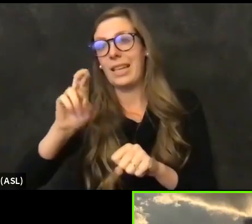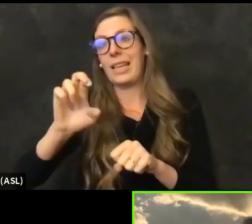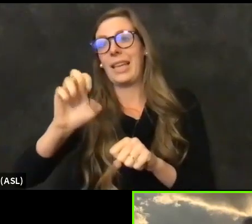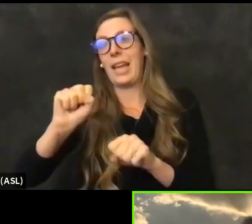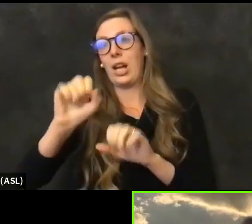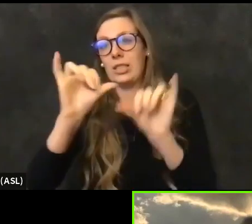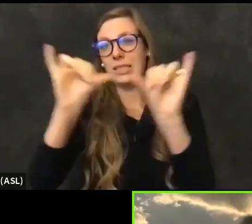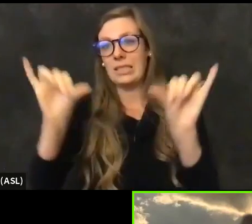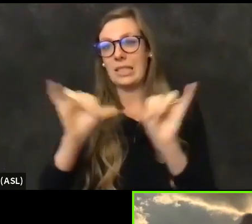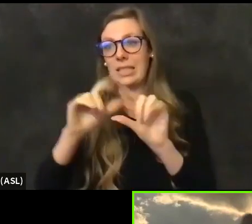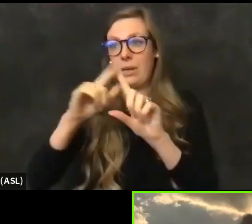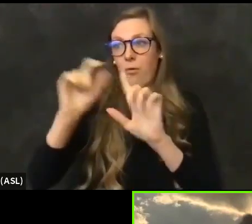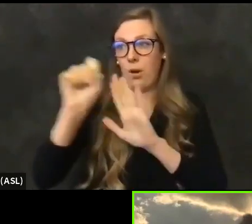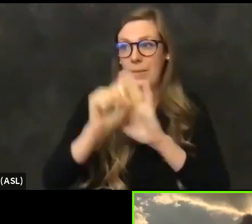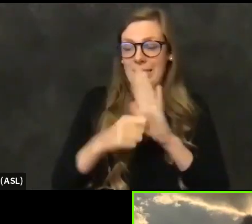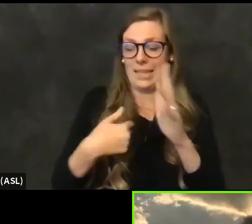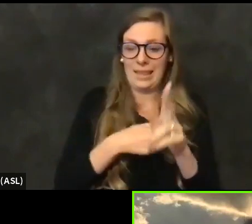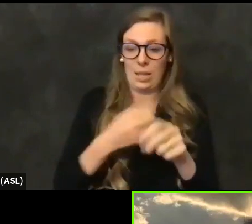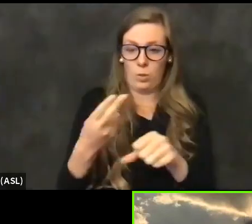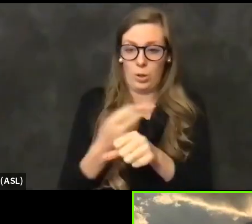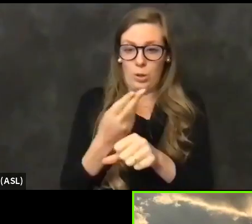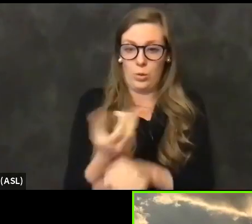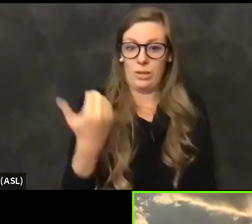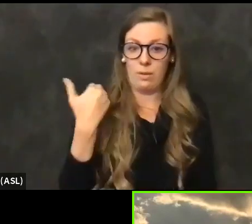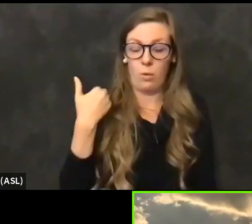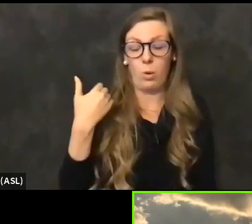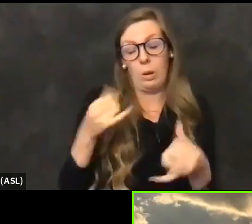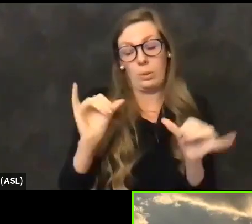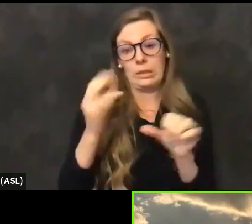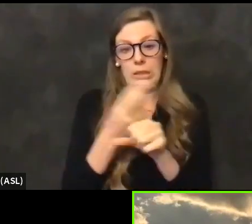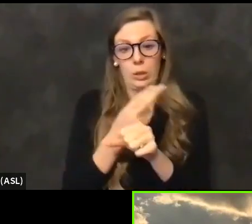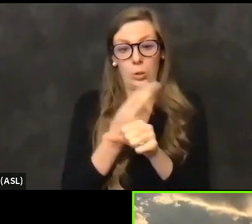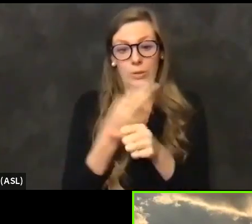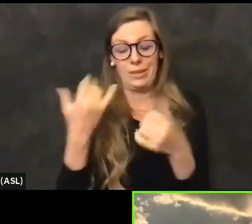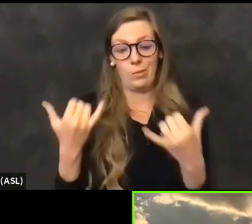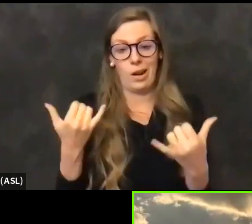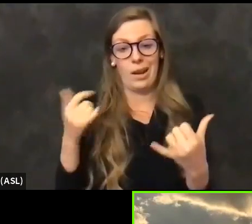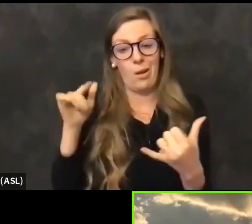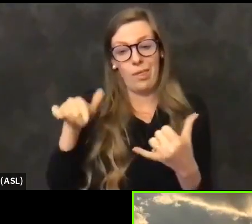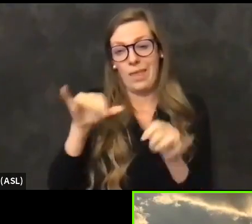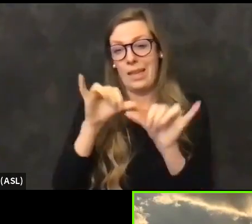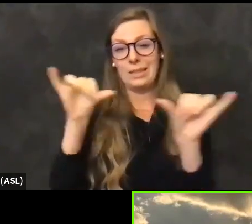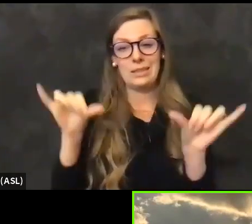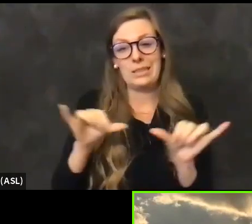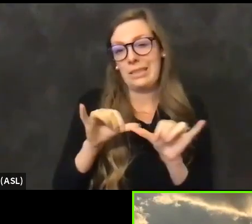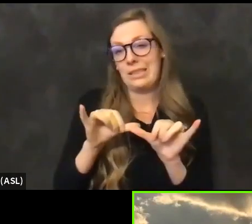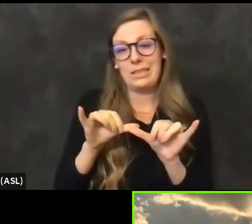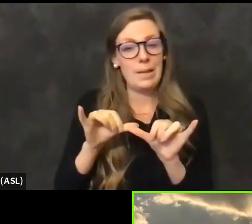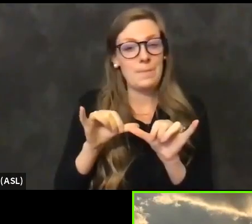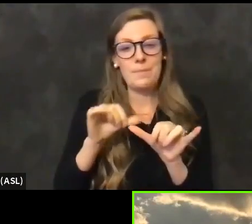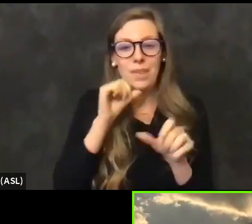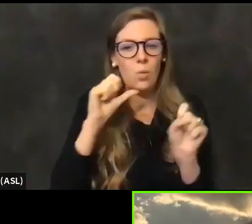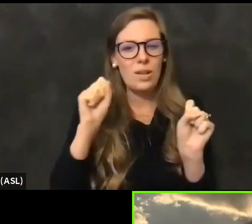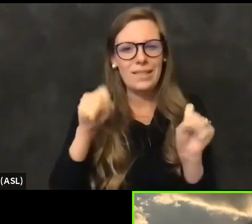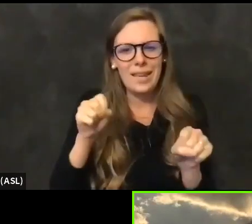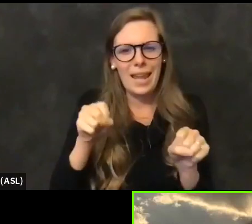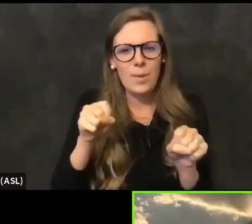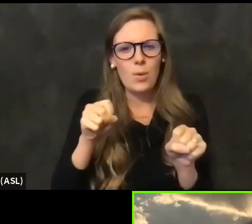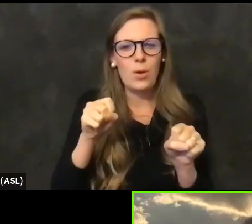was utilizing previous or still is utilizing at this point, wasn't able to capture really the true data on the ground.